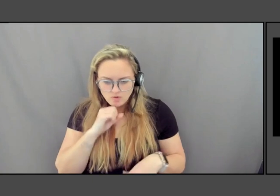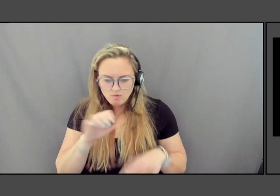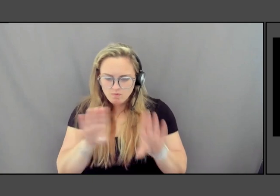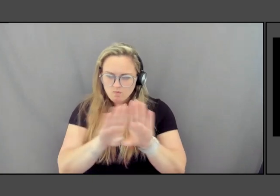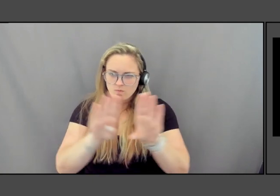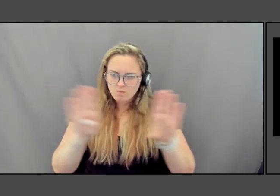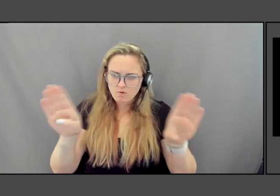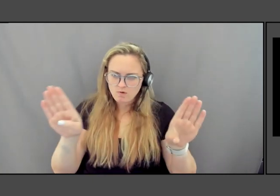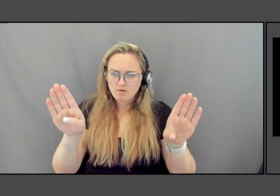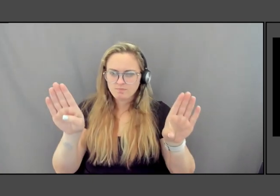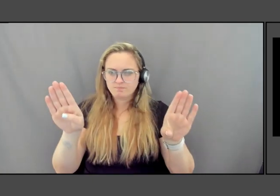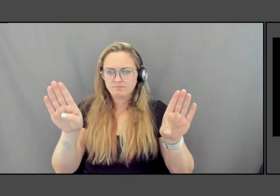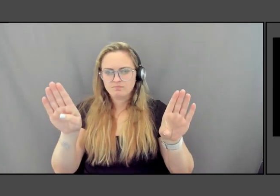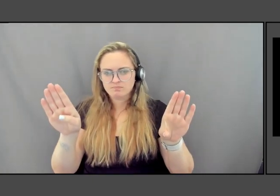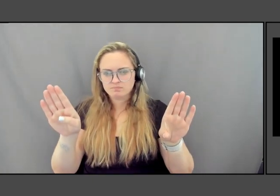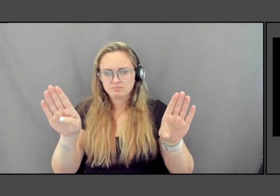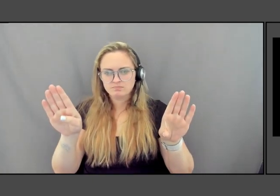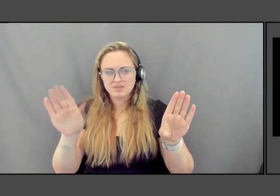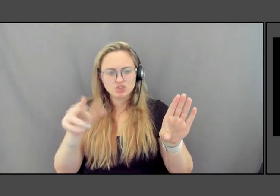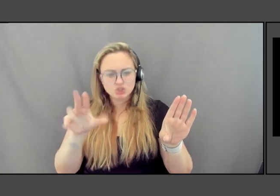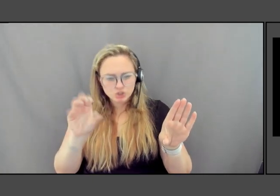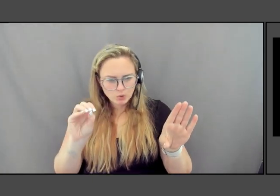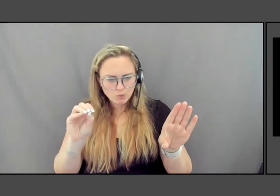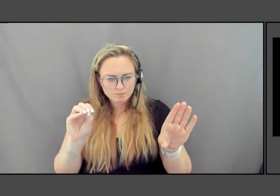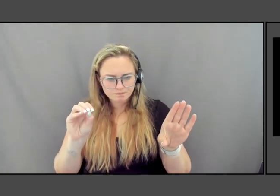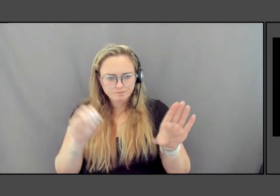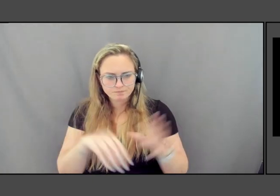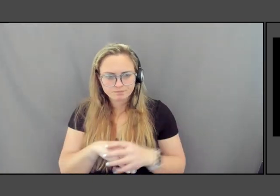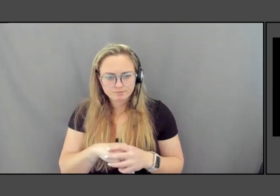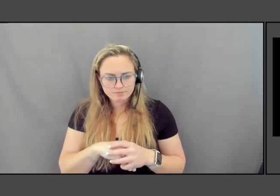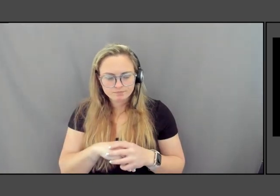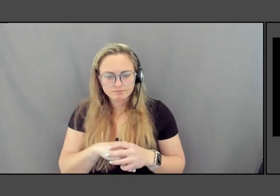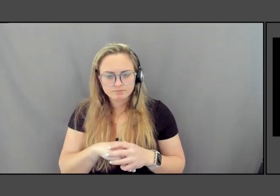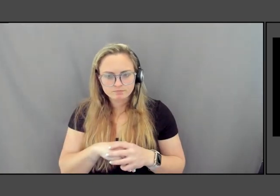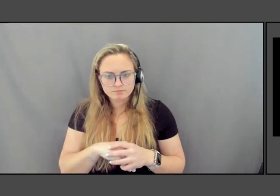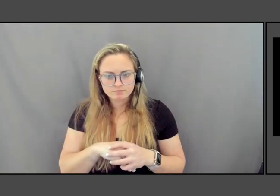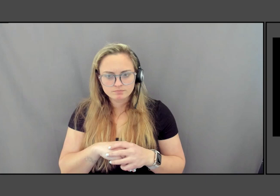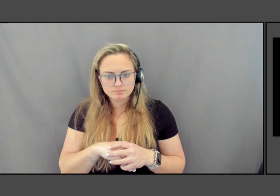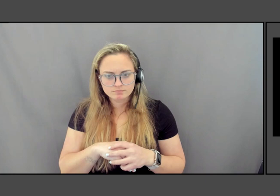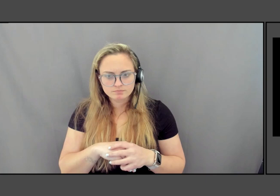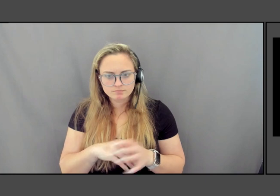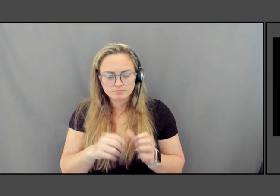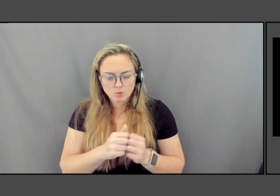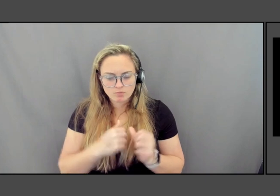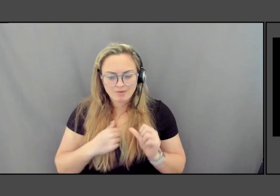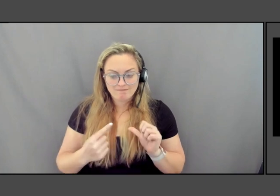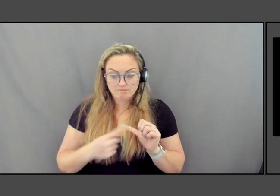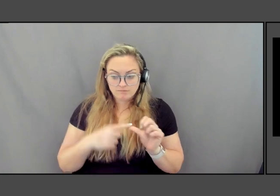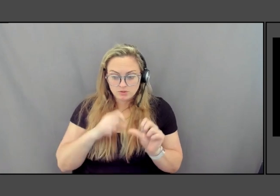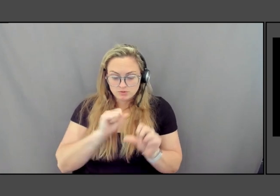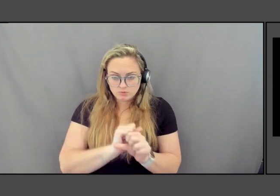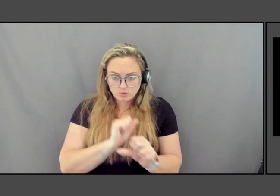It's geode. So even with my first work, I was rethinking again